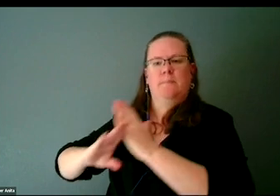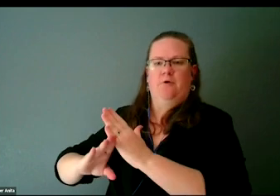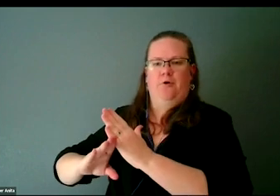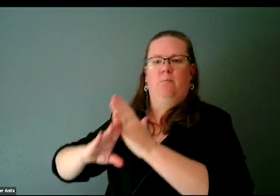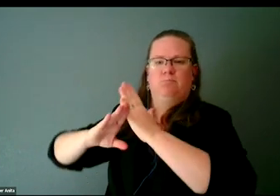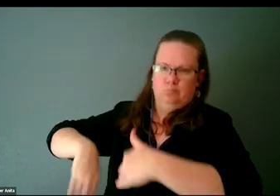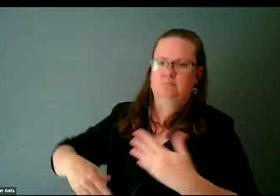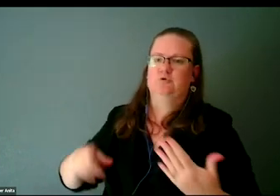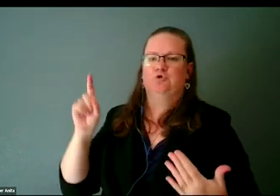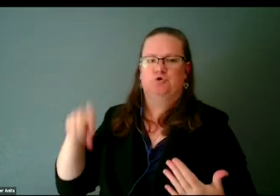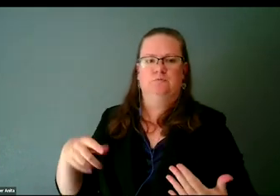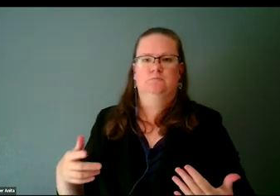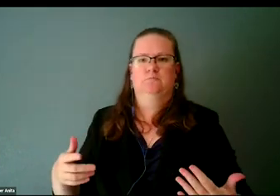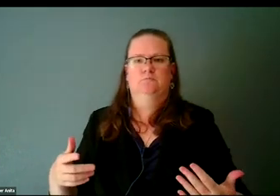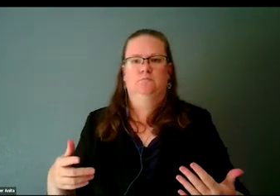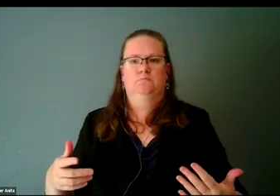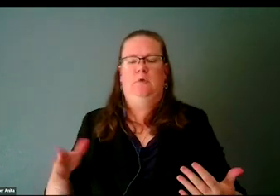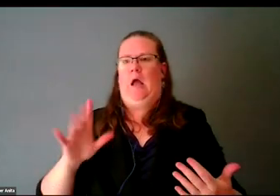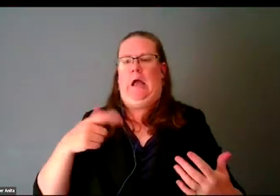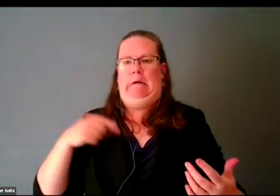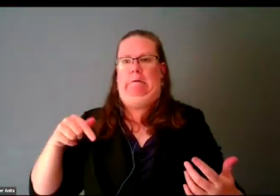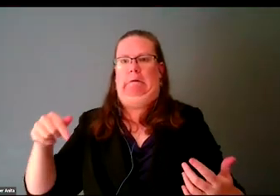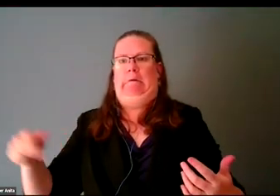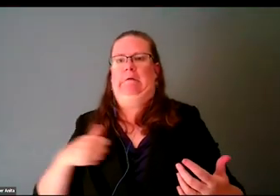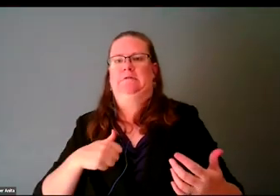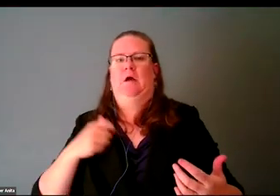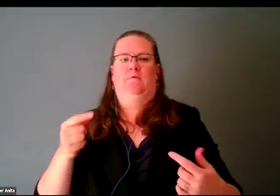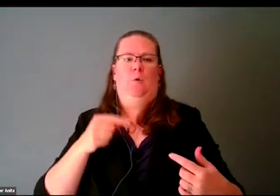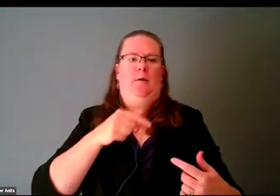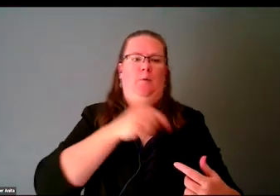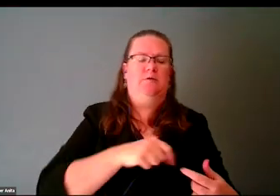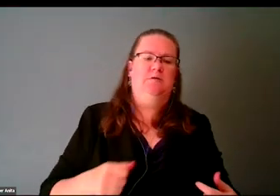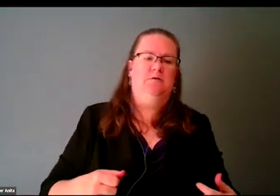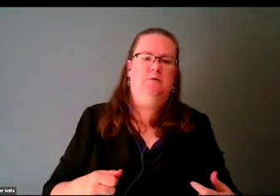How do I go backwards? It's to have the person